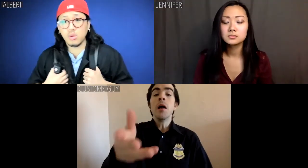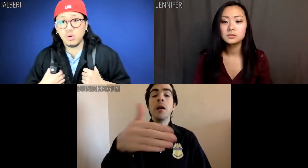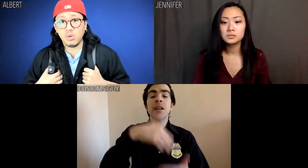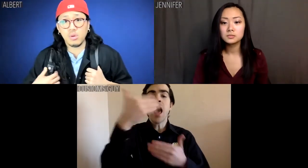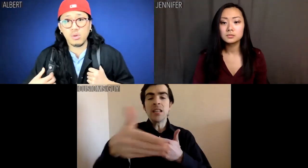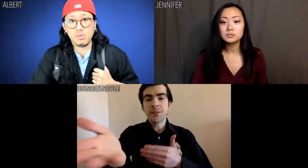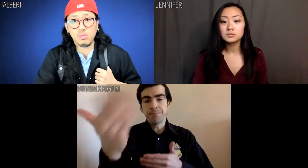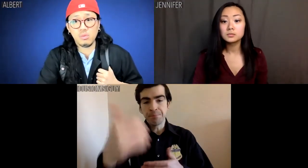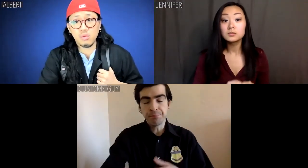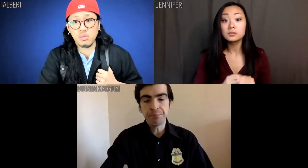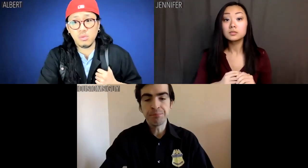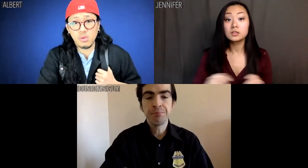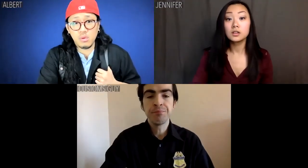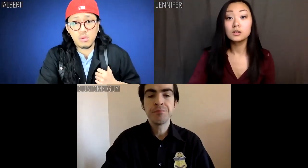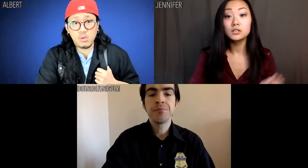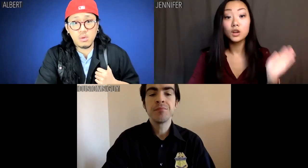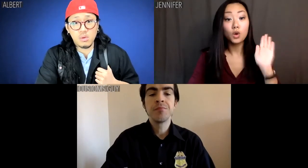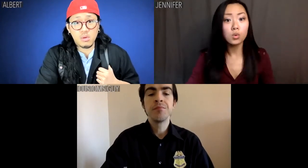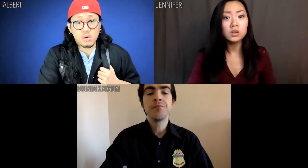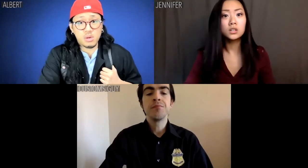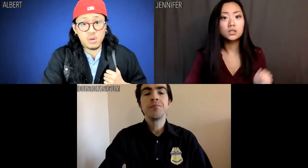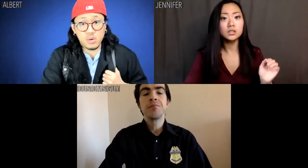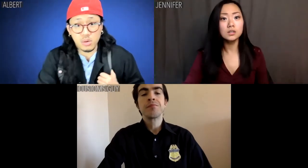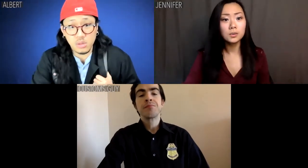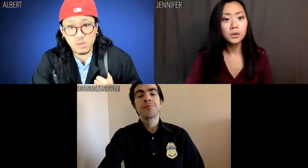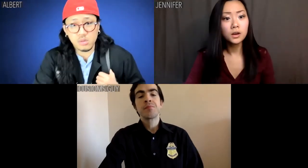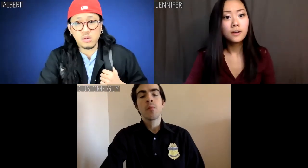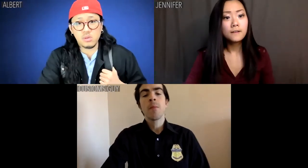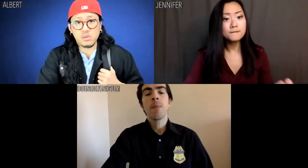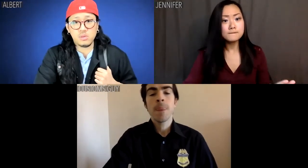Customs guy: Next? Jennifer: Go.